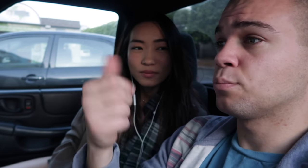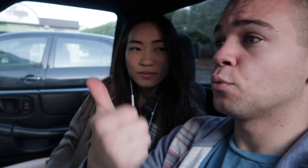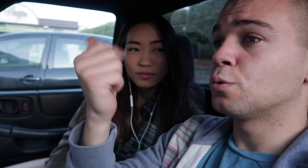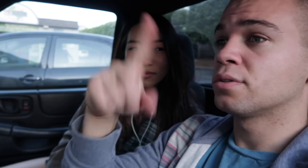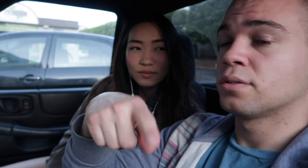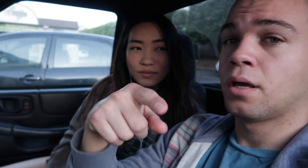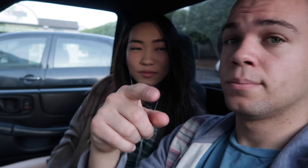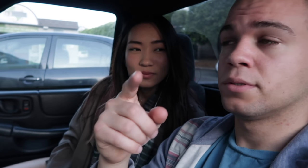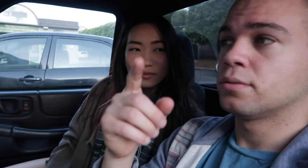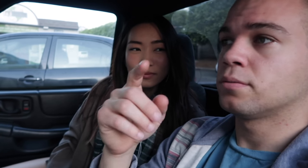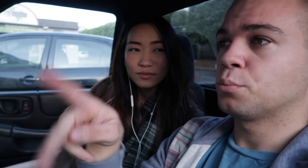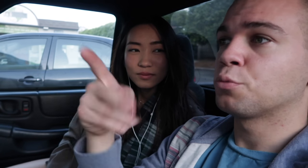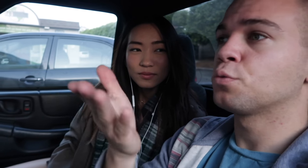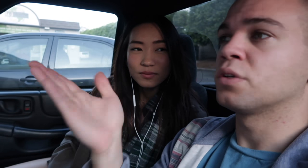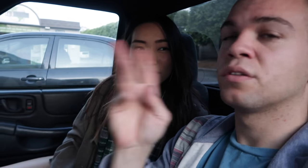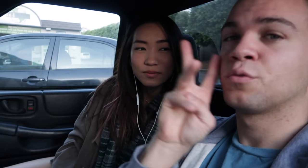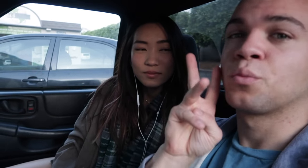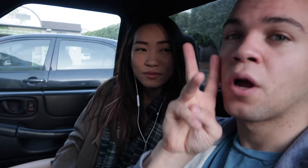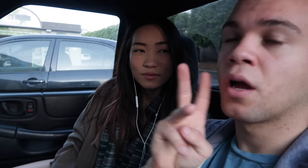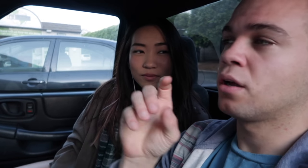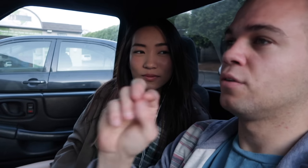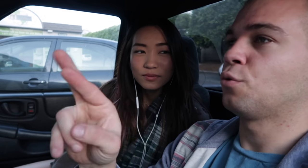most times people bring wine or